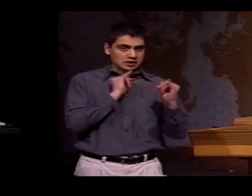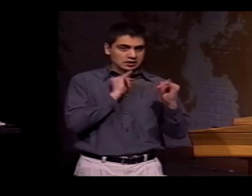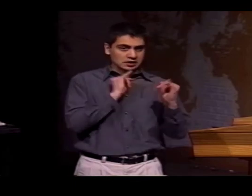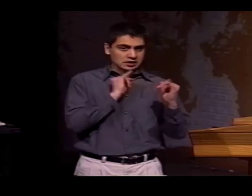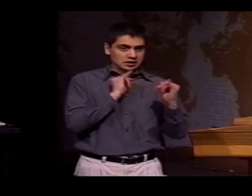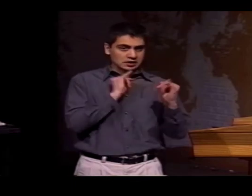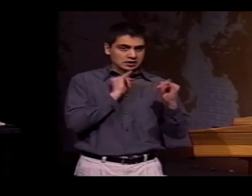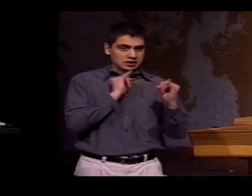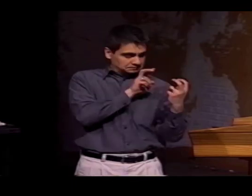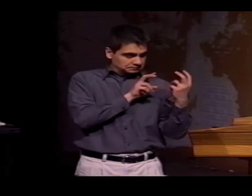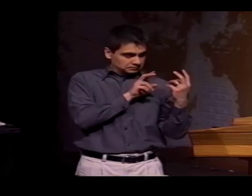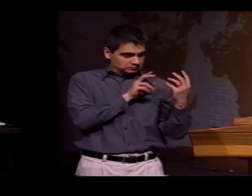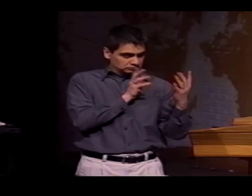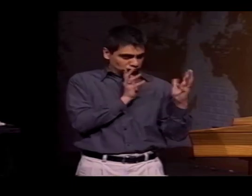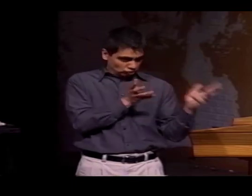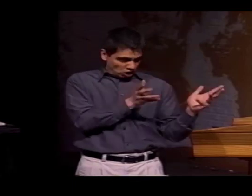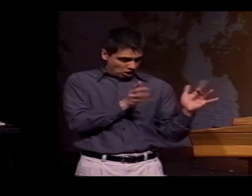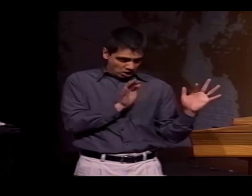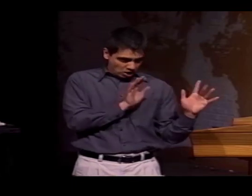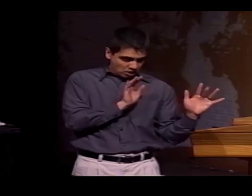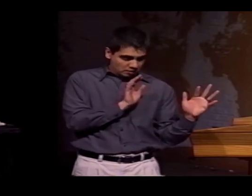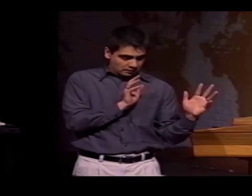IN THE ONE-ON-ONE INTERVIEWS...